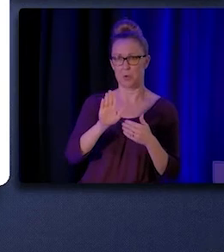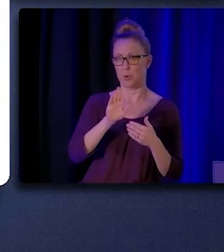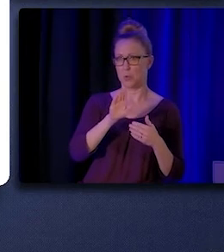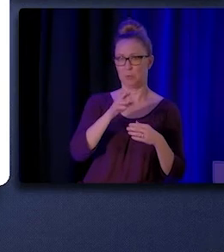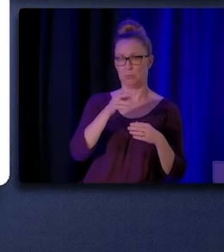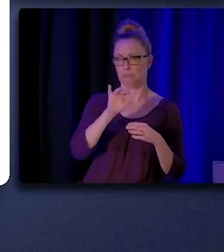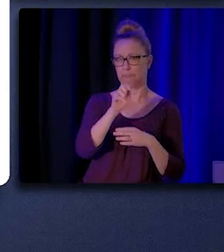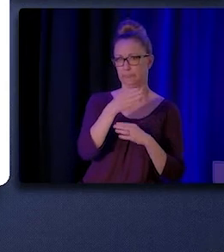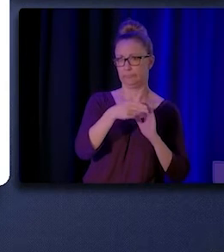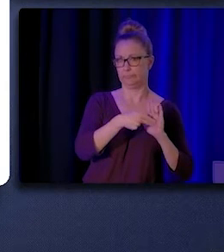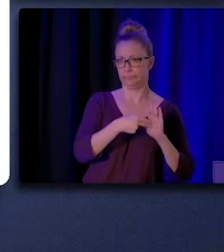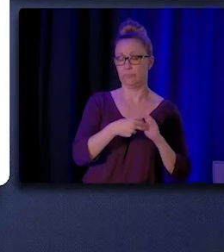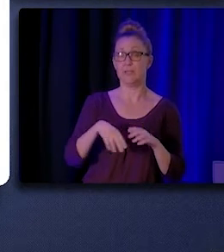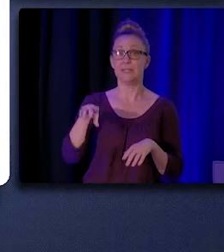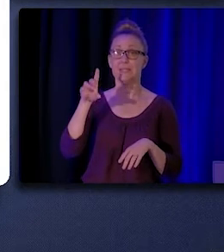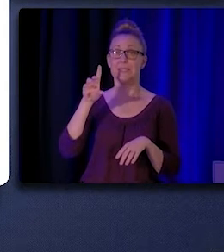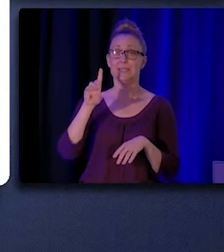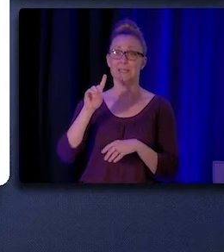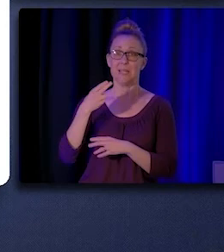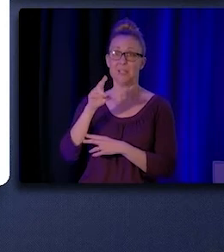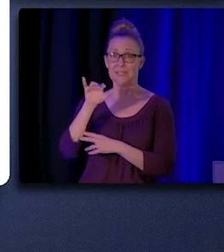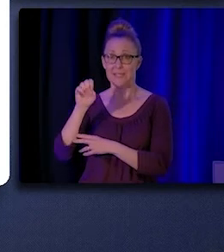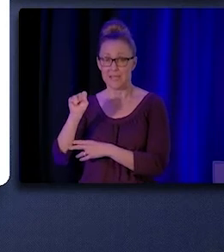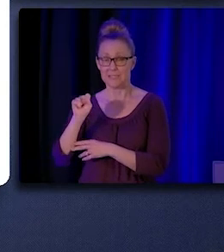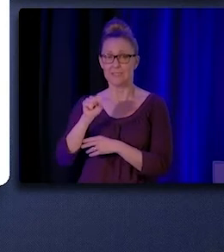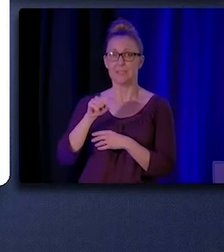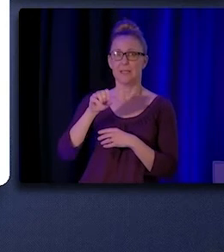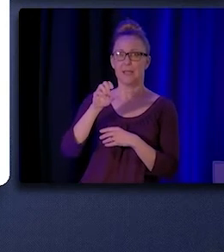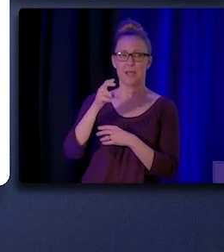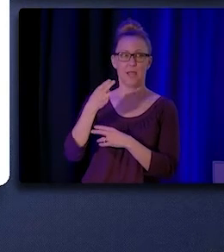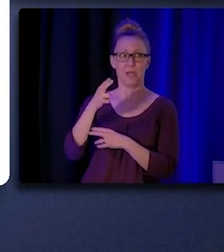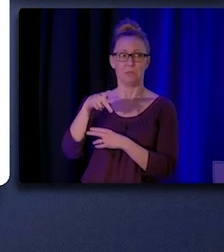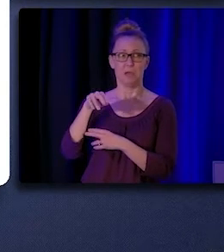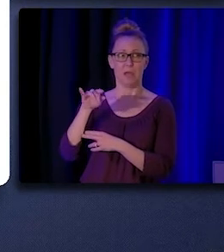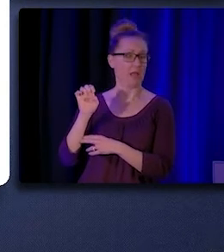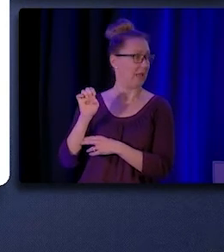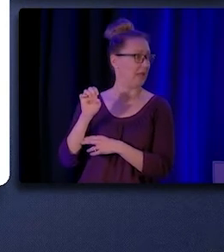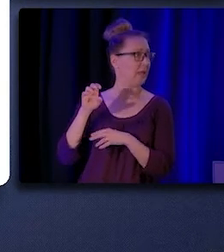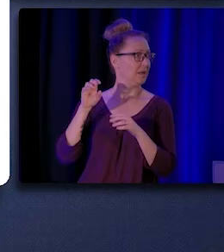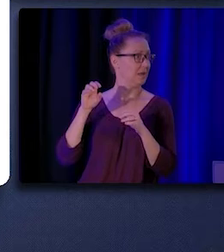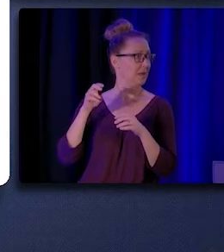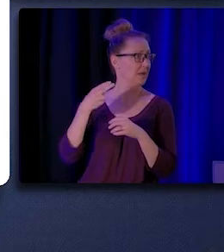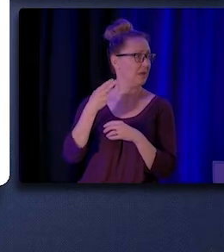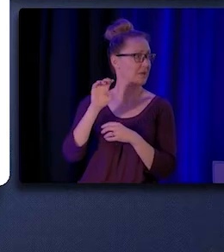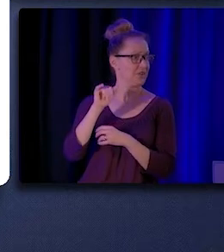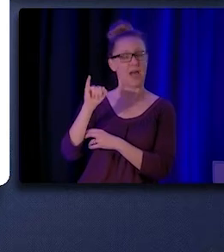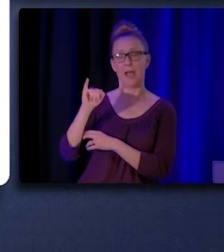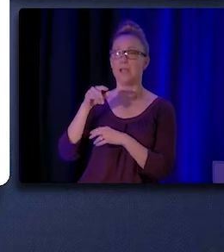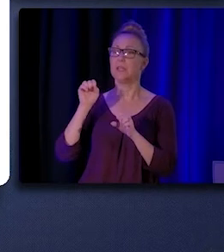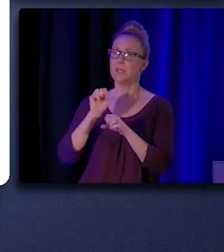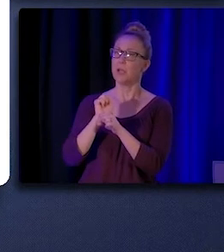And lastly, DHCS and HCAI can work together to decide on which other data might be important to collect about the workforce.